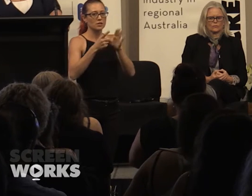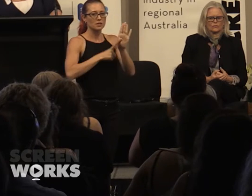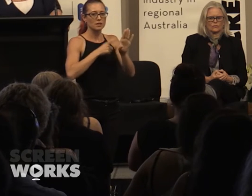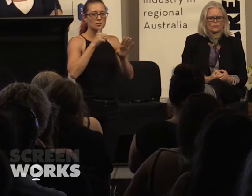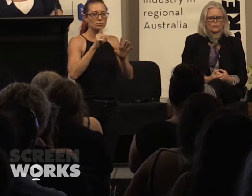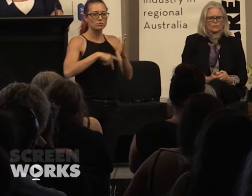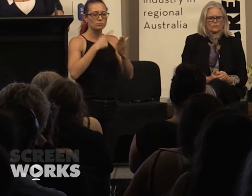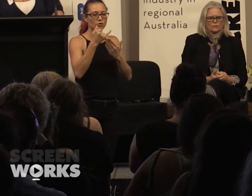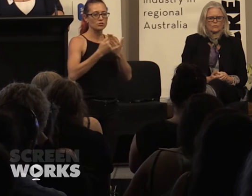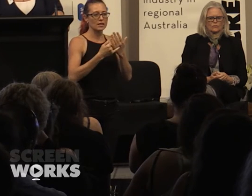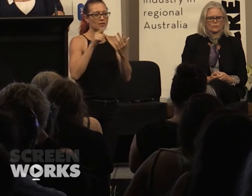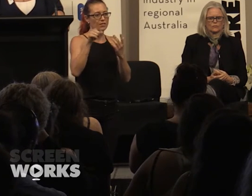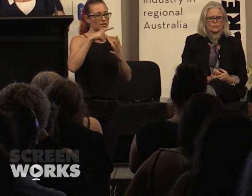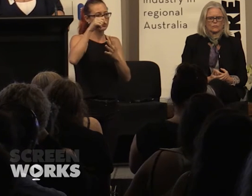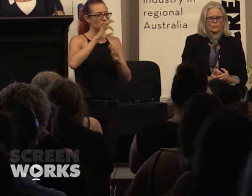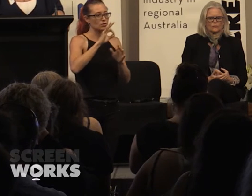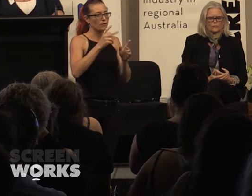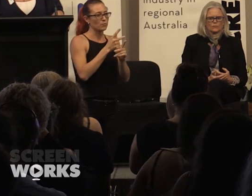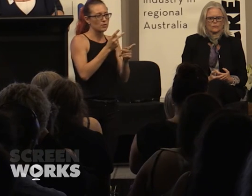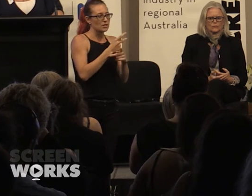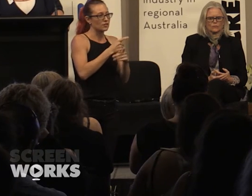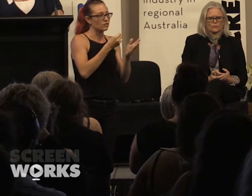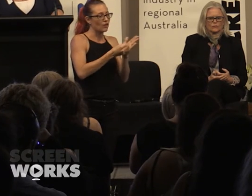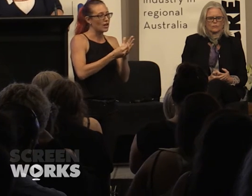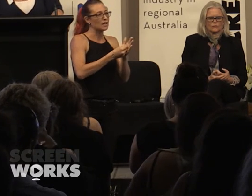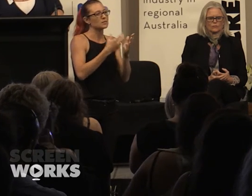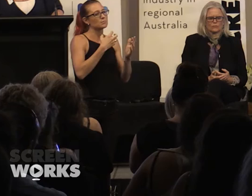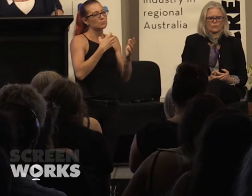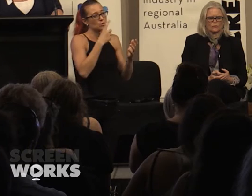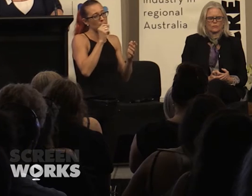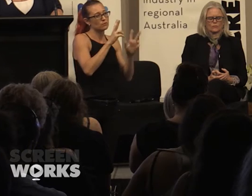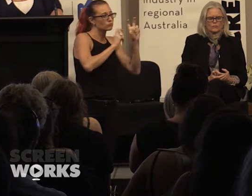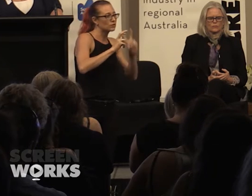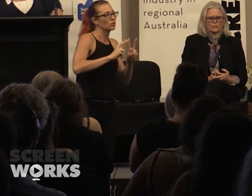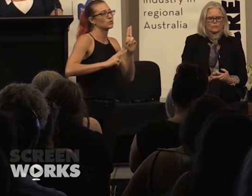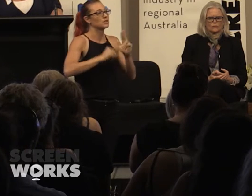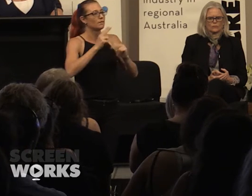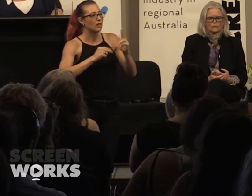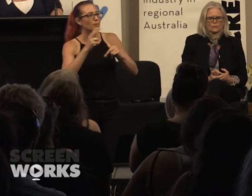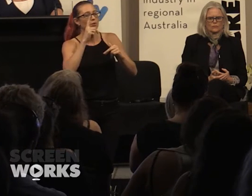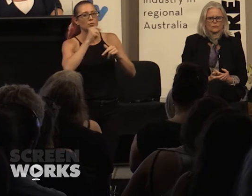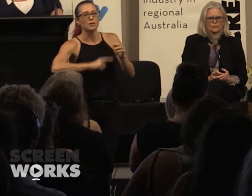of their choosing. Its not for production finance, it could be for research, it could be for development, it could be to go and sit on a mountain in